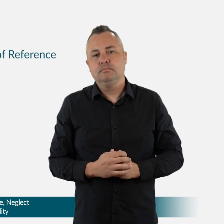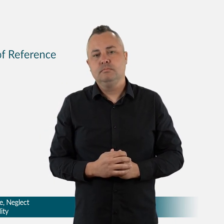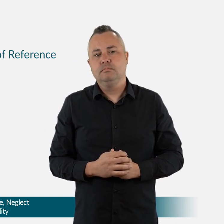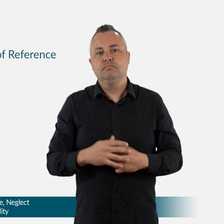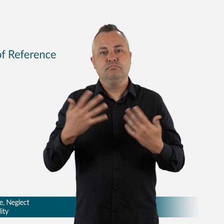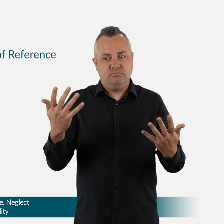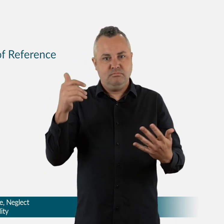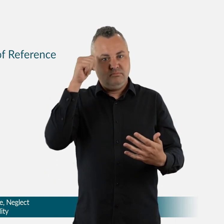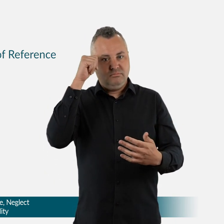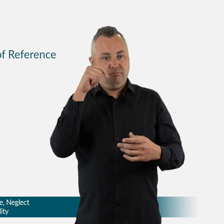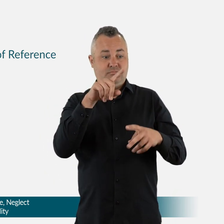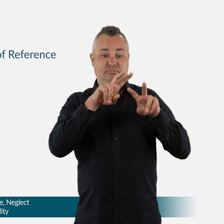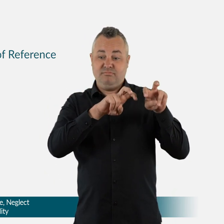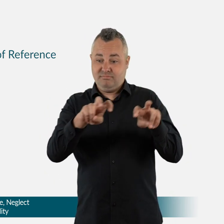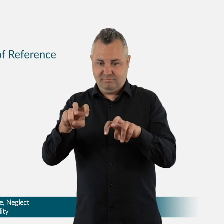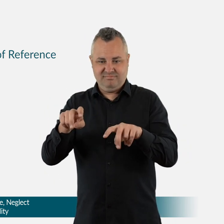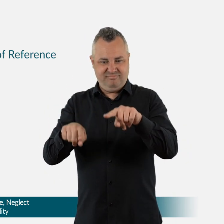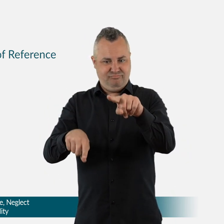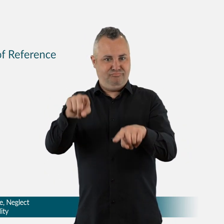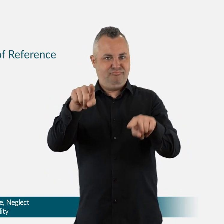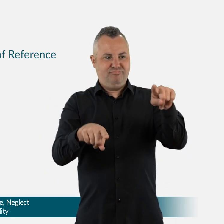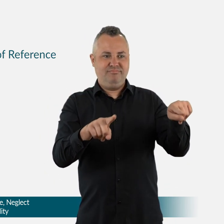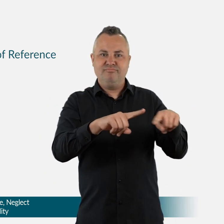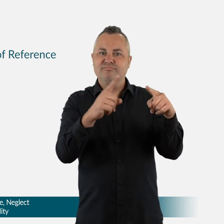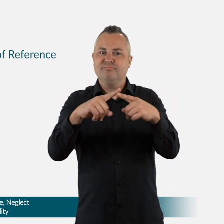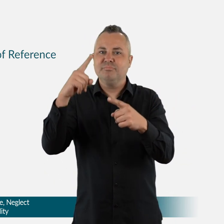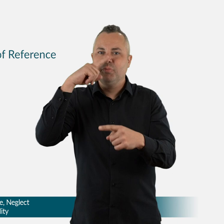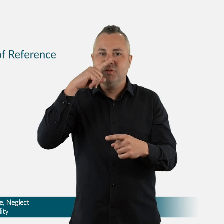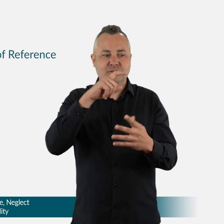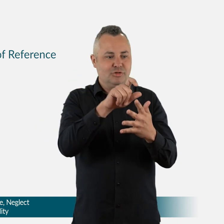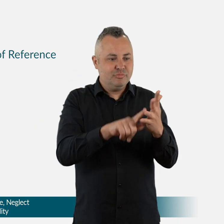or are concerned for your safety, call 000 or contact Police.